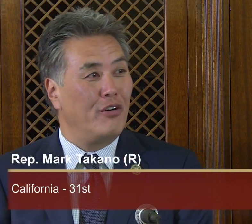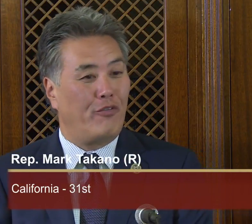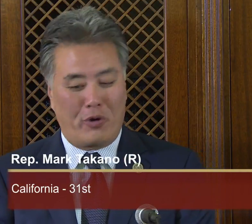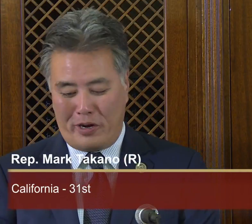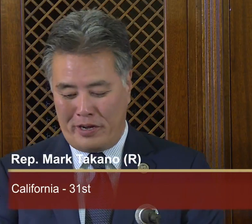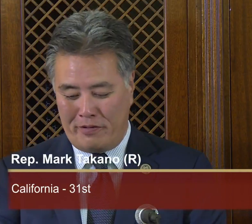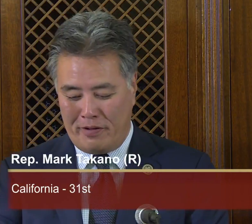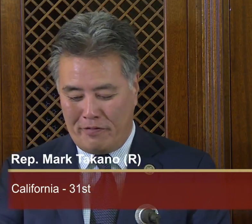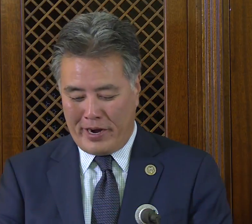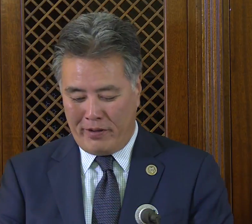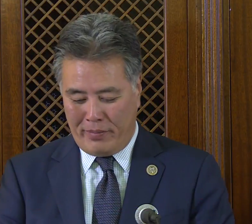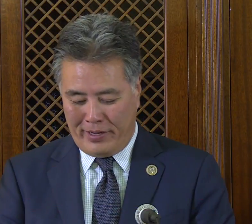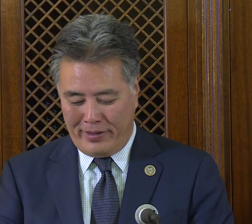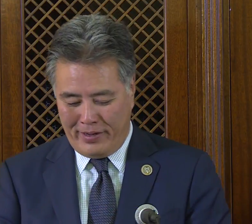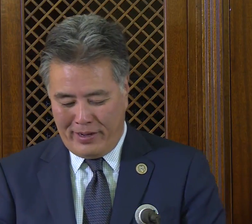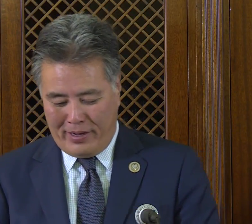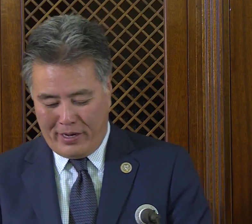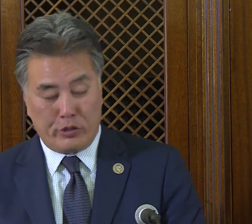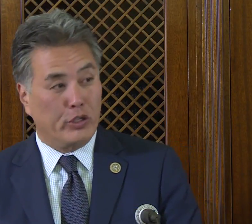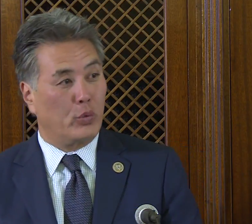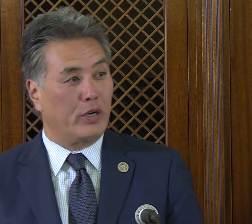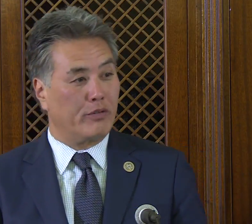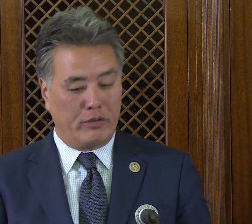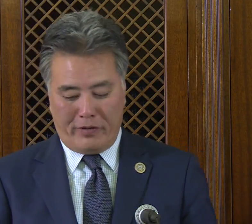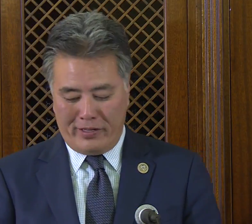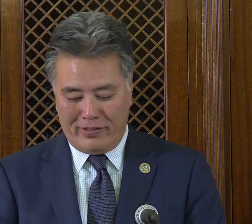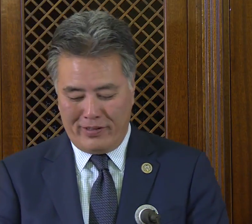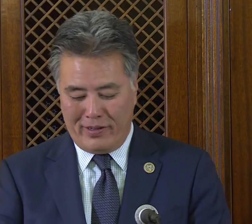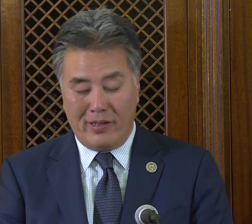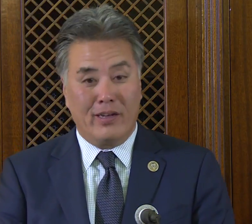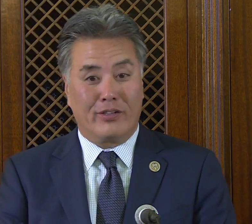for inviting me to this wonderful event.